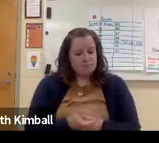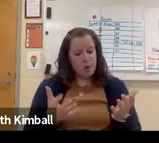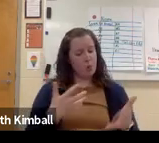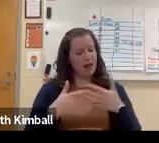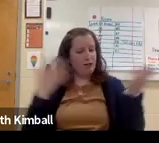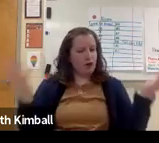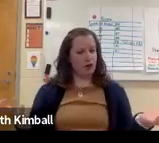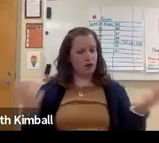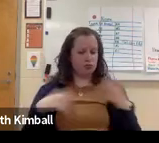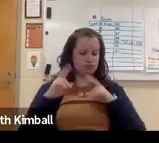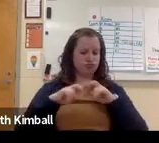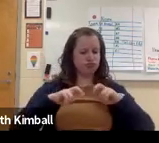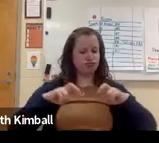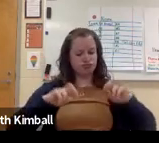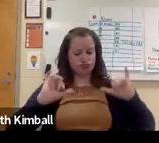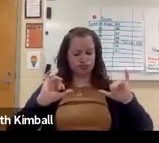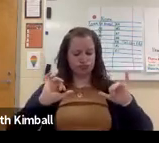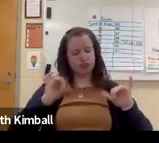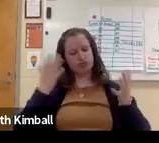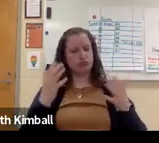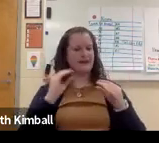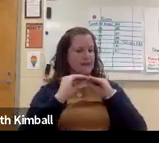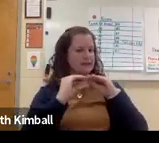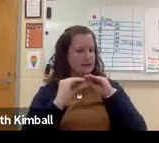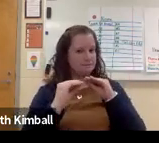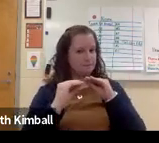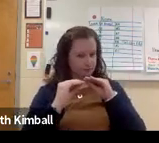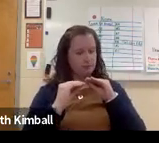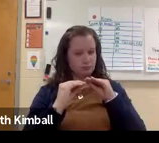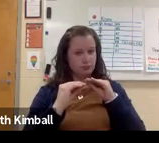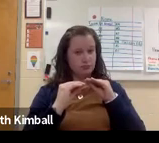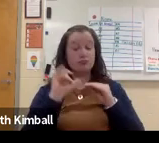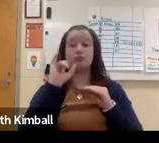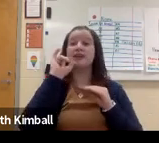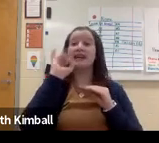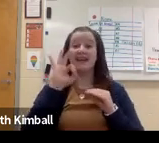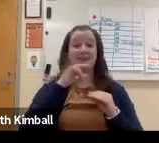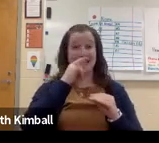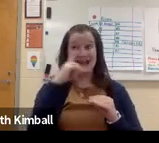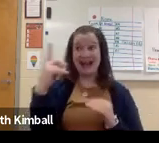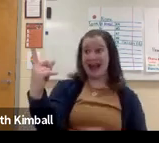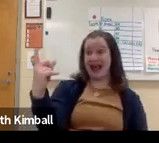need to throw an iPad because you made a mistake. But mistakes were OK. You just take it the opportunity to look into it